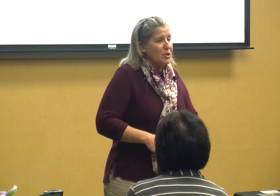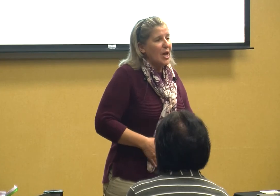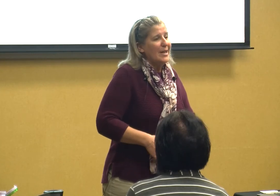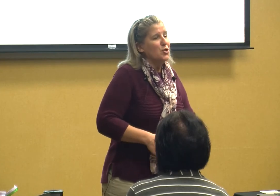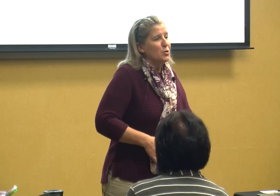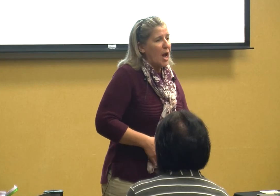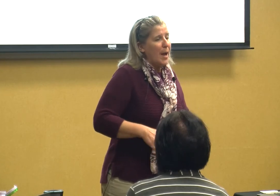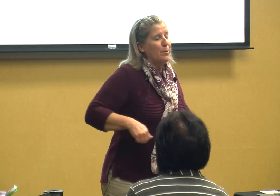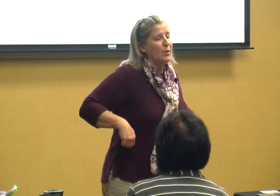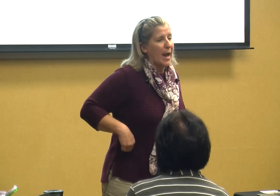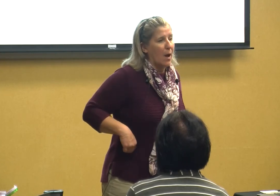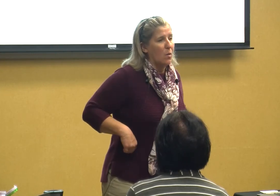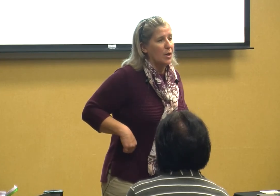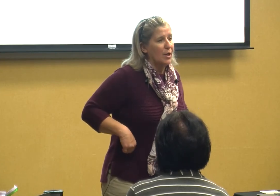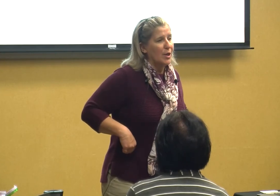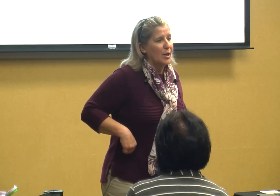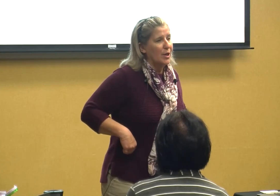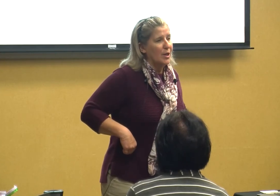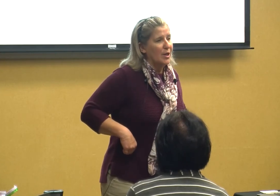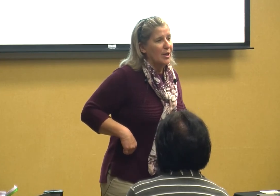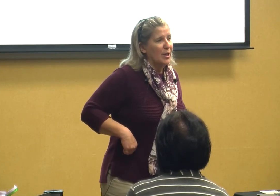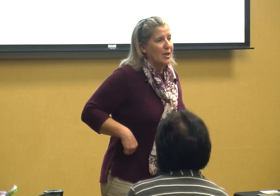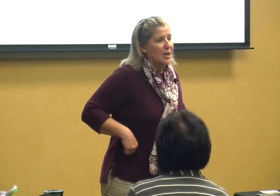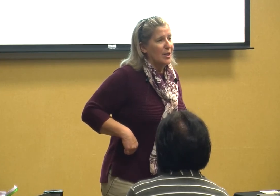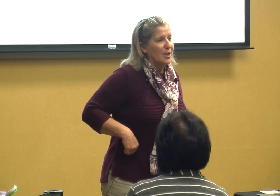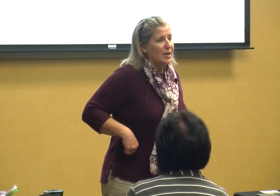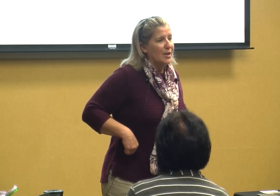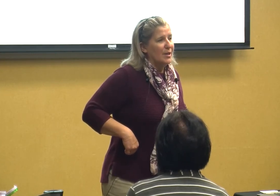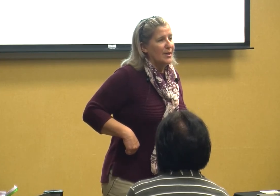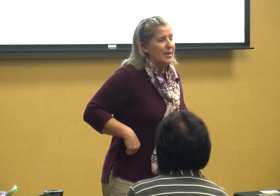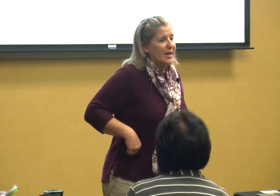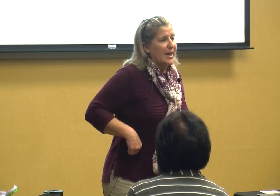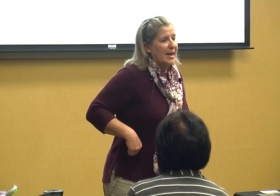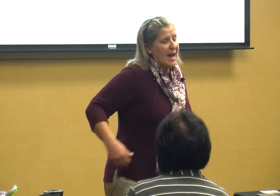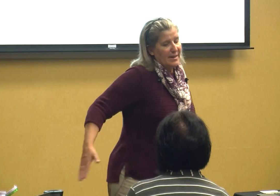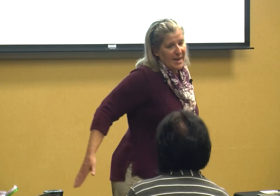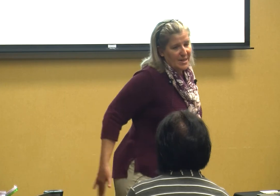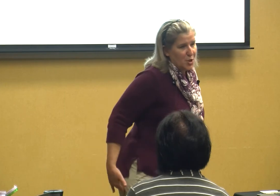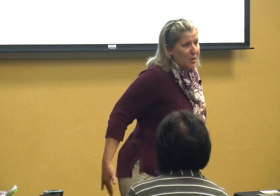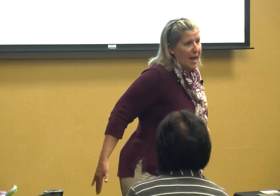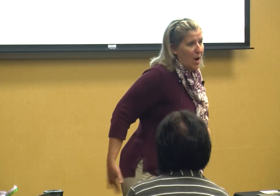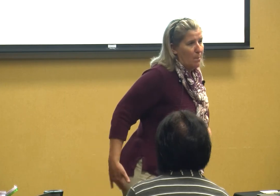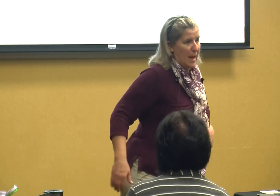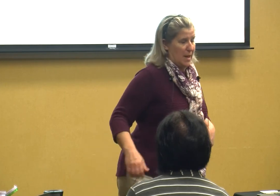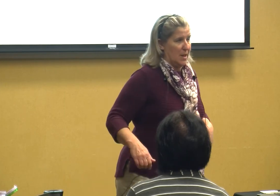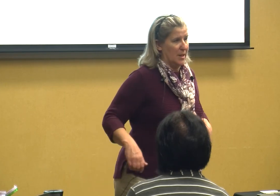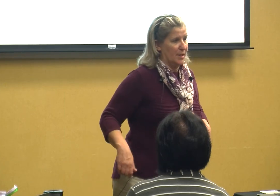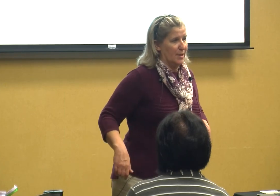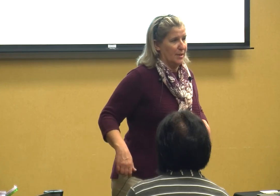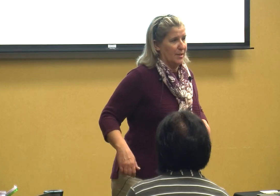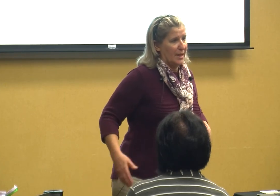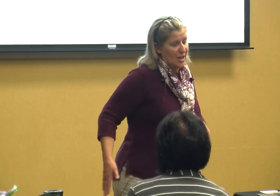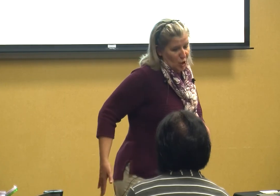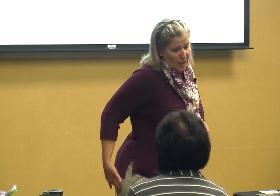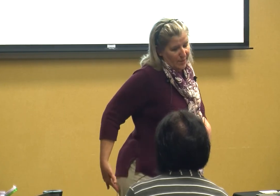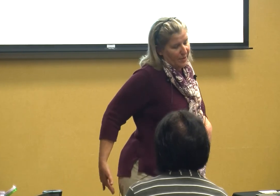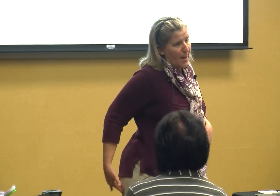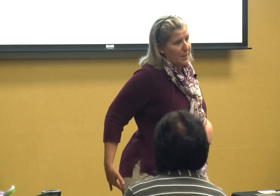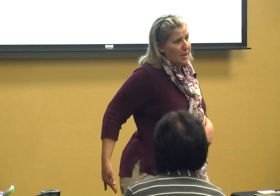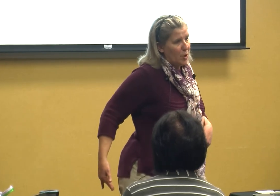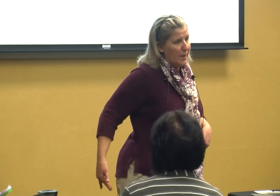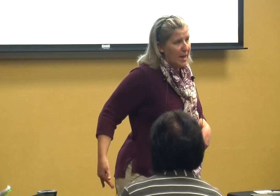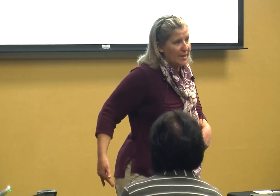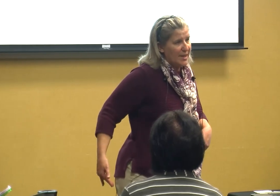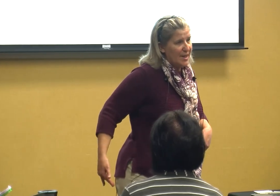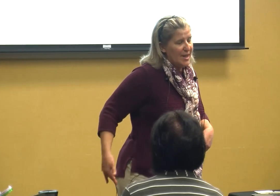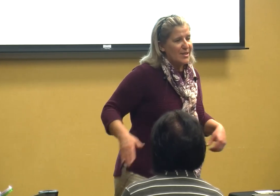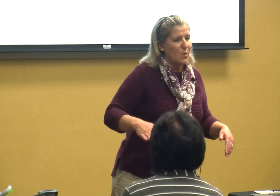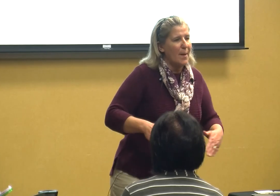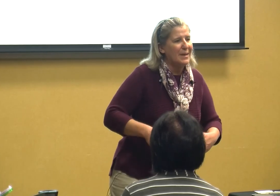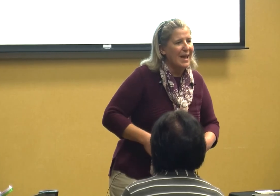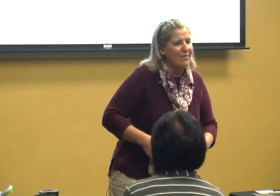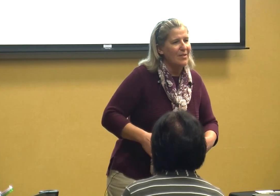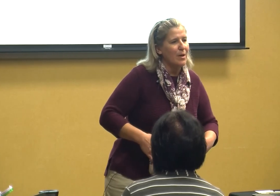to change your diaper now I need you to help me can you lift up a little bit so I'm giving those